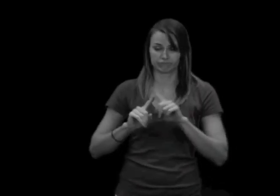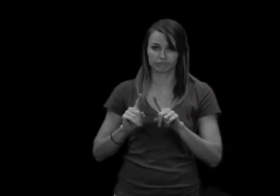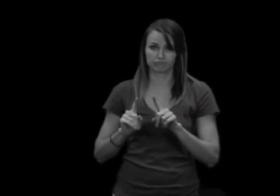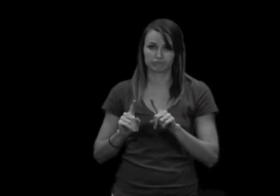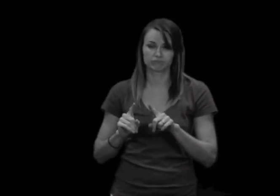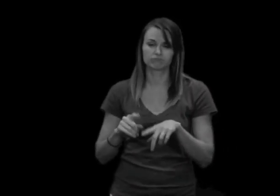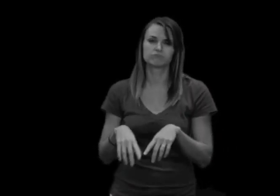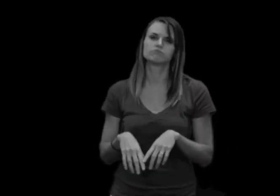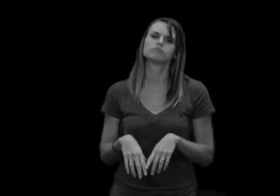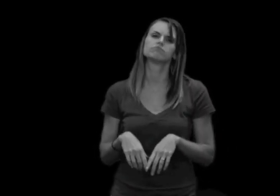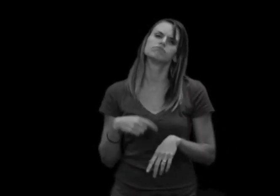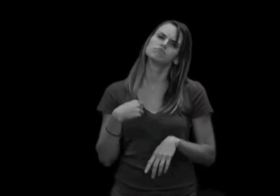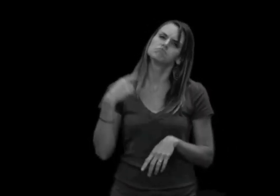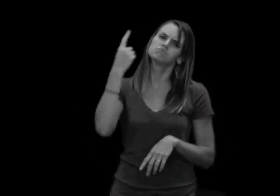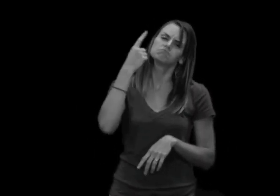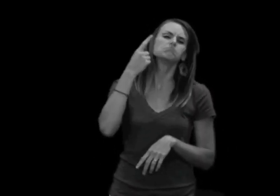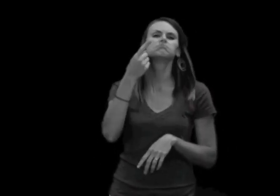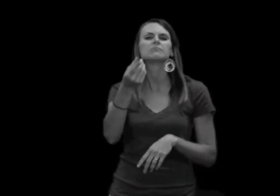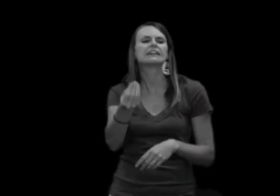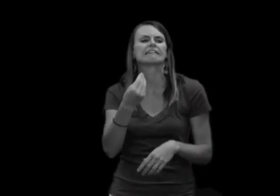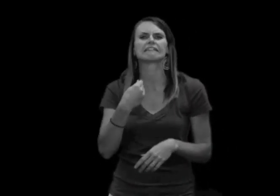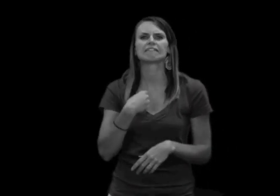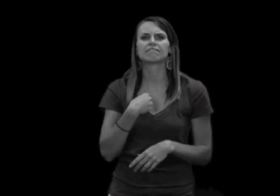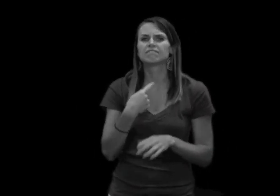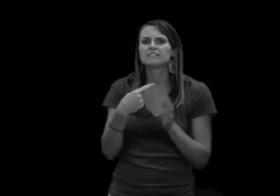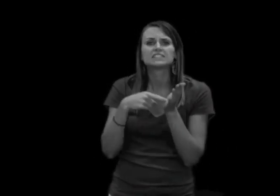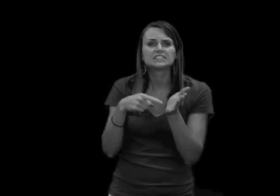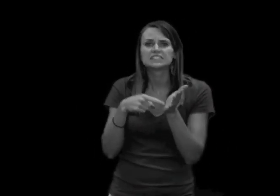I wonder, can you maybe give me an example of terrorism?